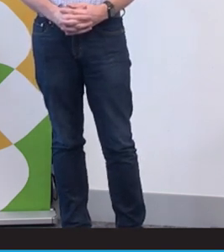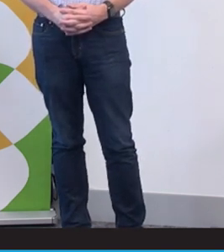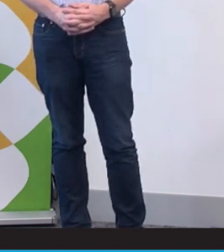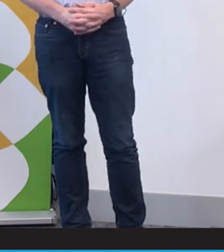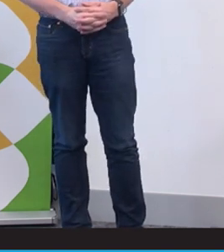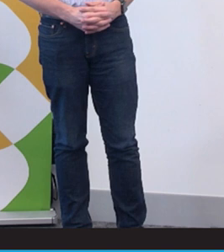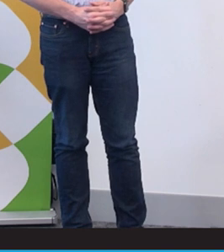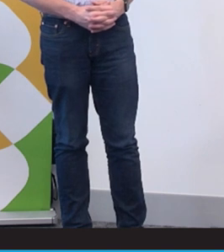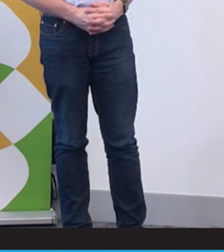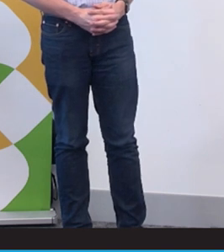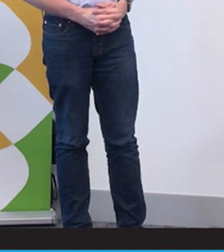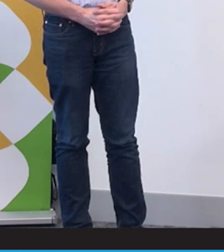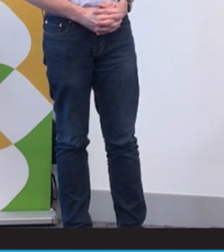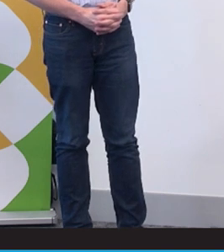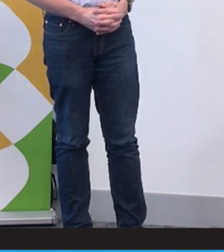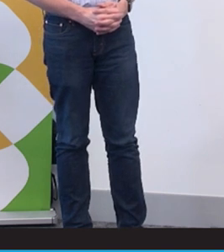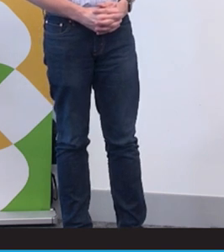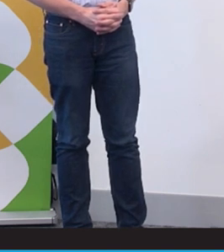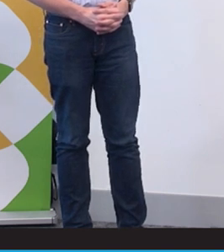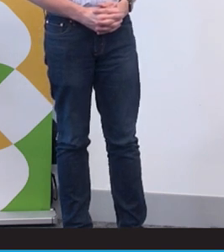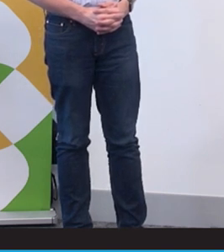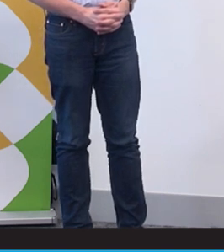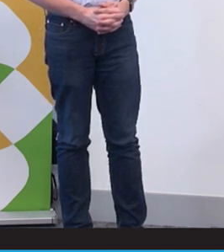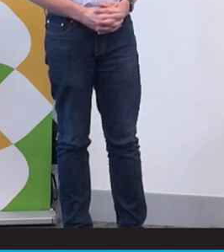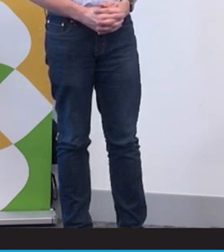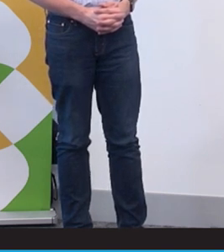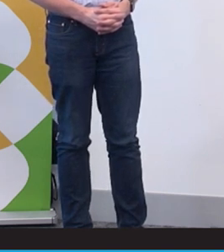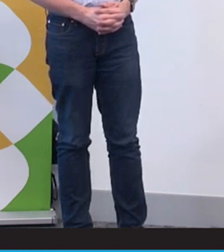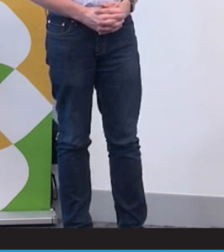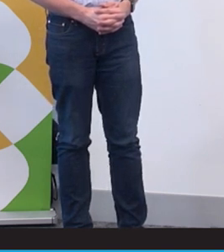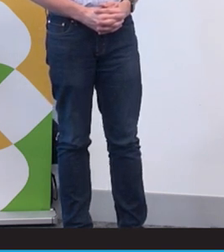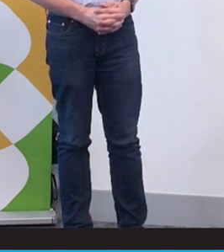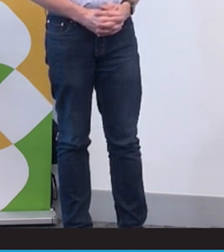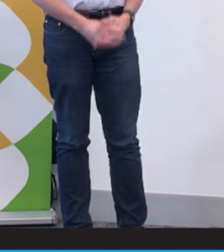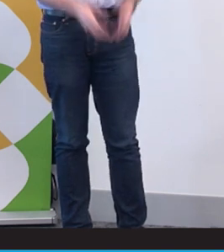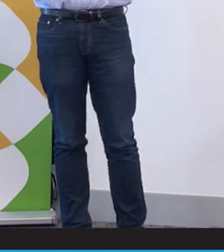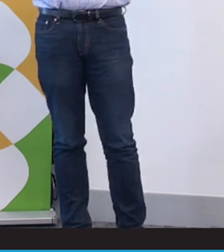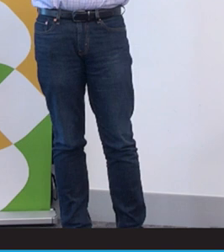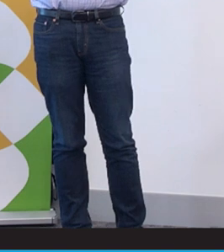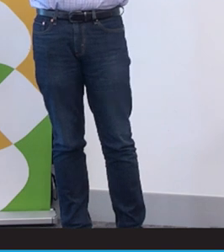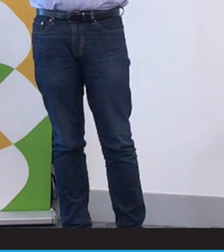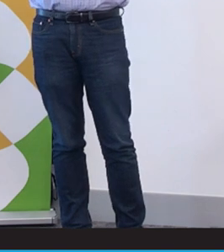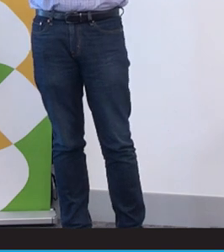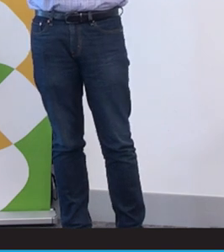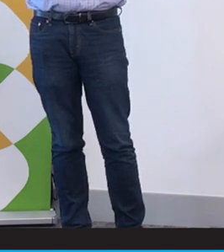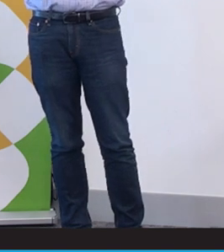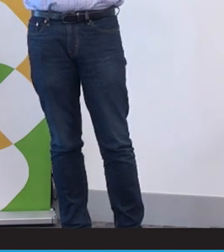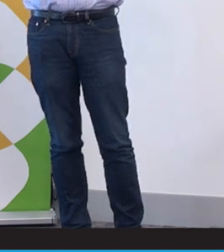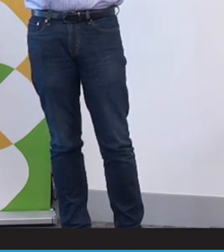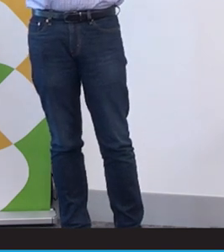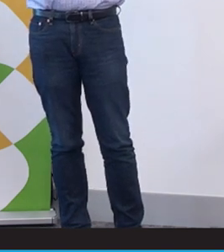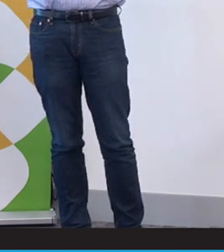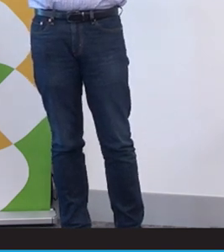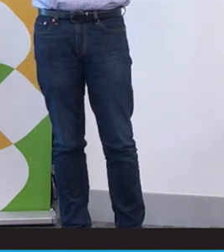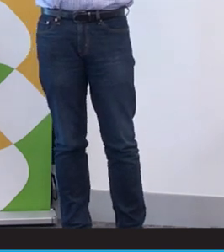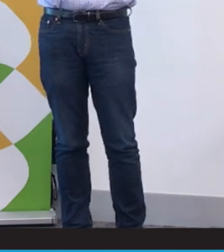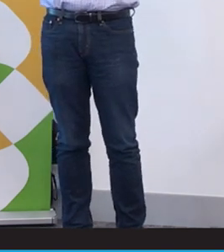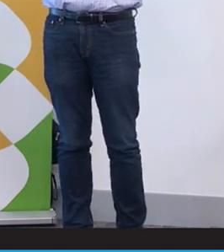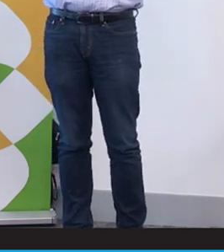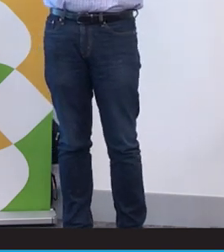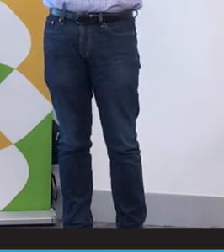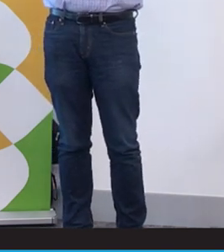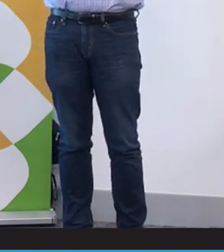We're here to partner. Feel free to Email me at any time. And I'm and I'm happy for for my